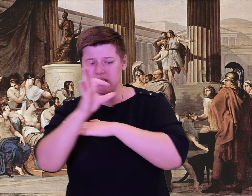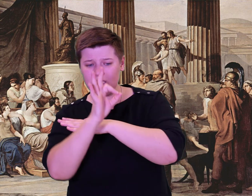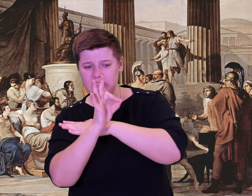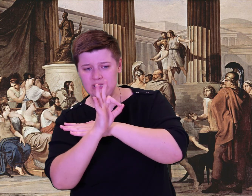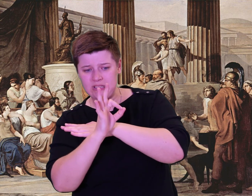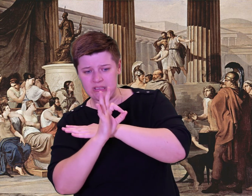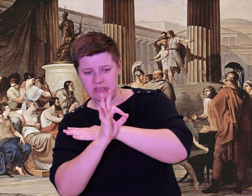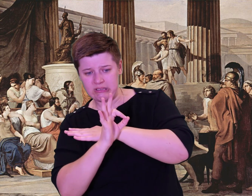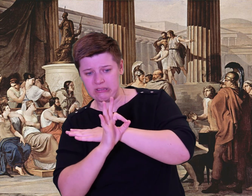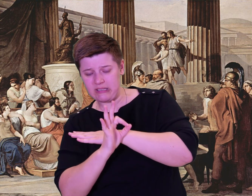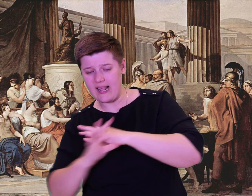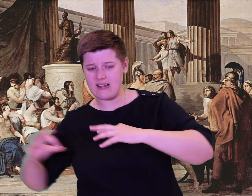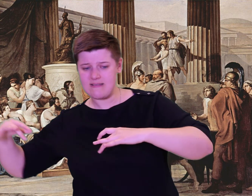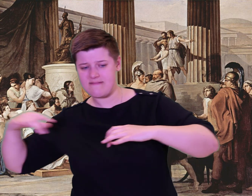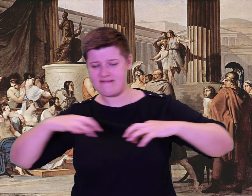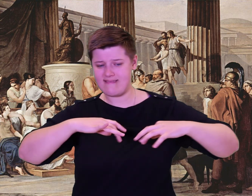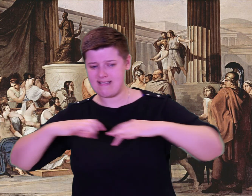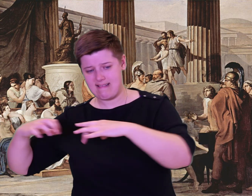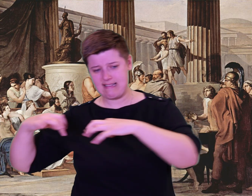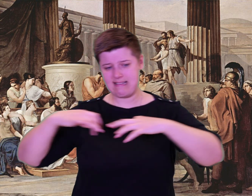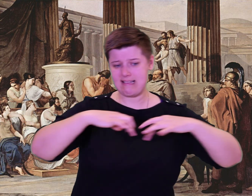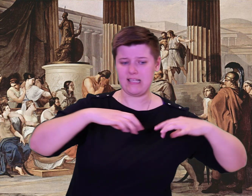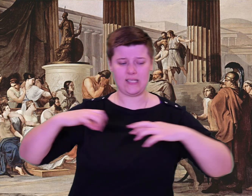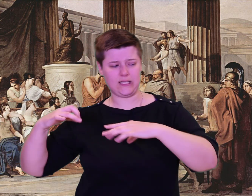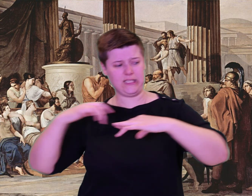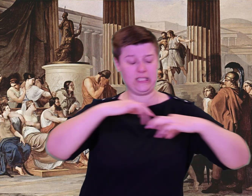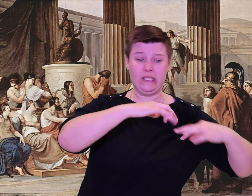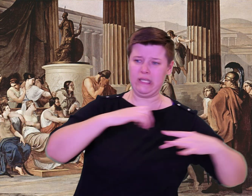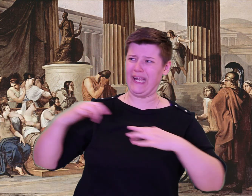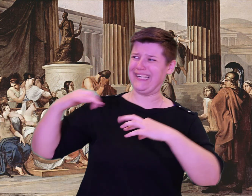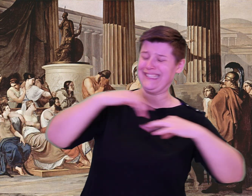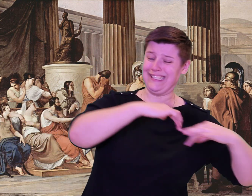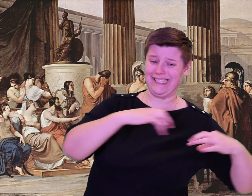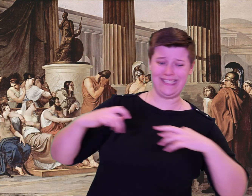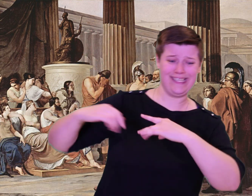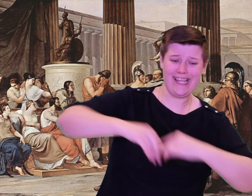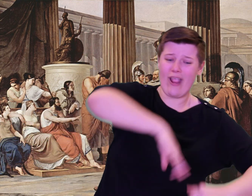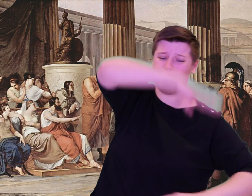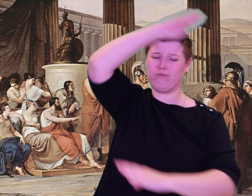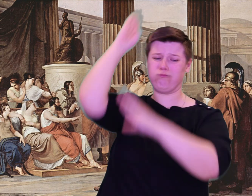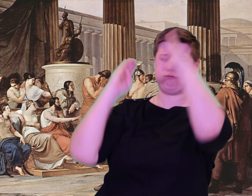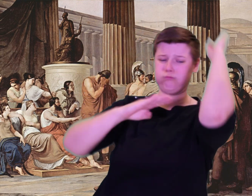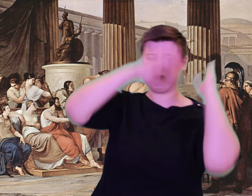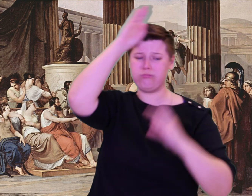of bronze. And while the holy morning light was bright and strong, we held them